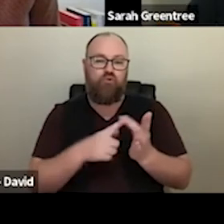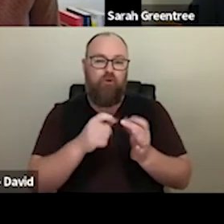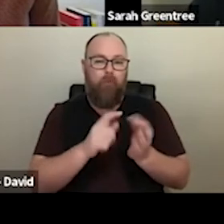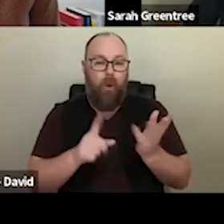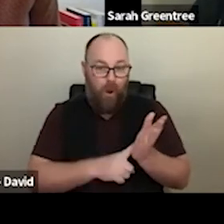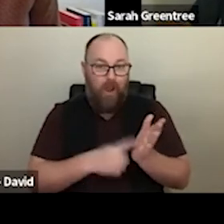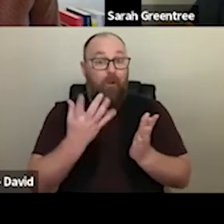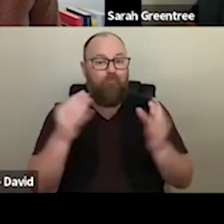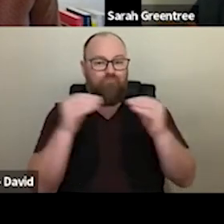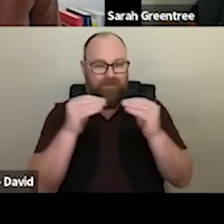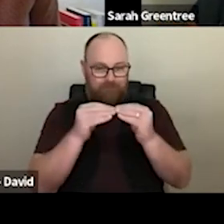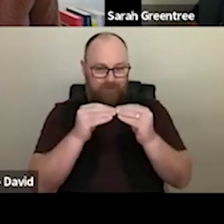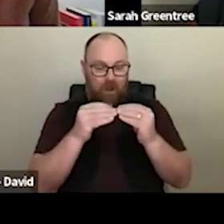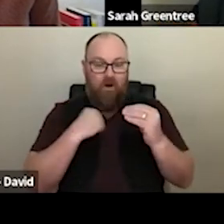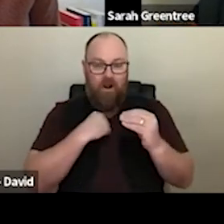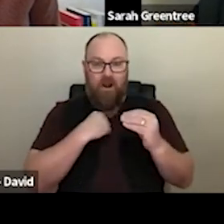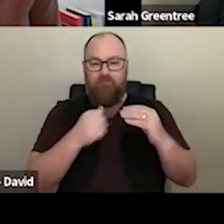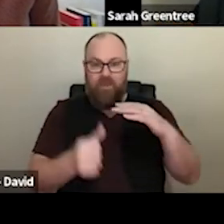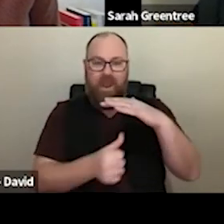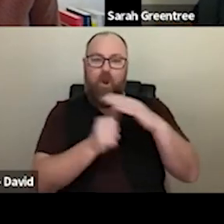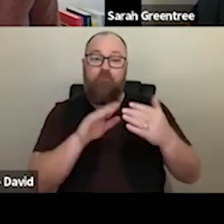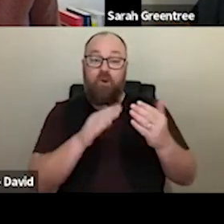I am the head of community and experimental app practice. Hello everyone, my name is Zohar Spatz, the